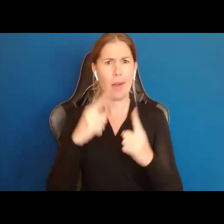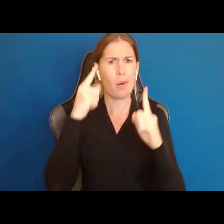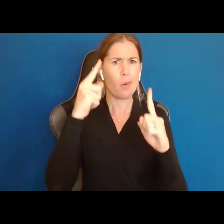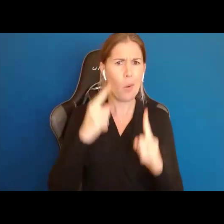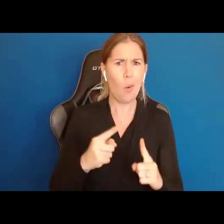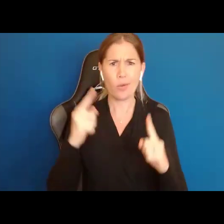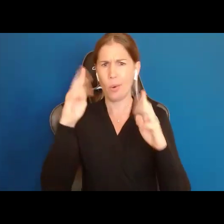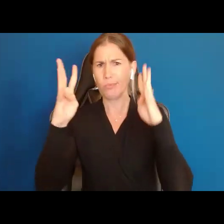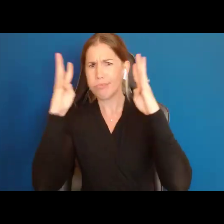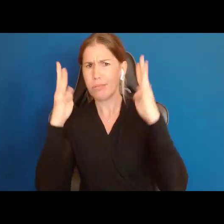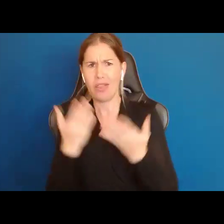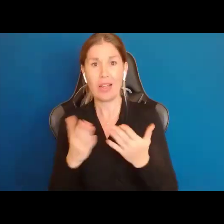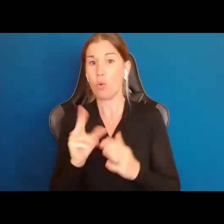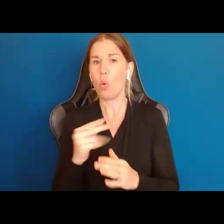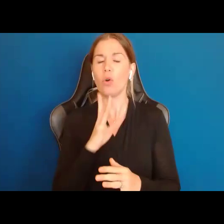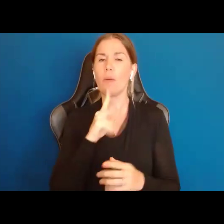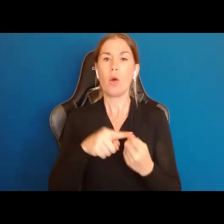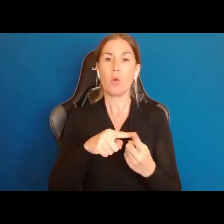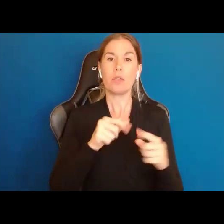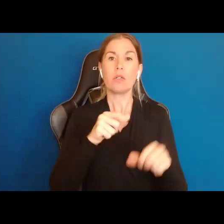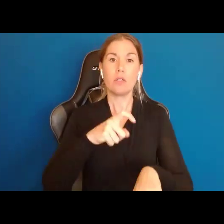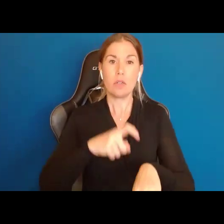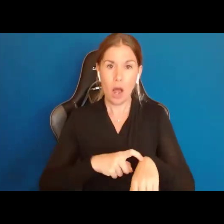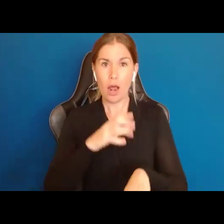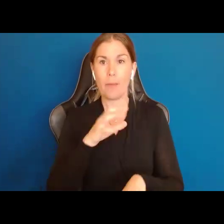We are talking about time and scientifically tested methodologies that